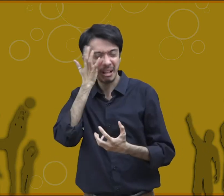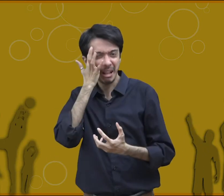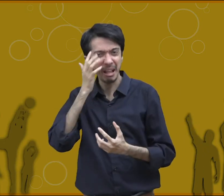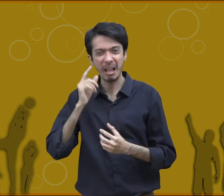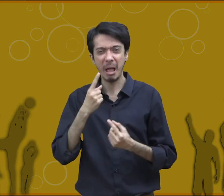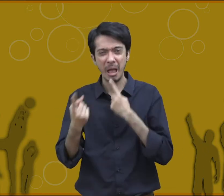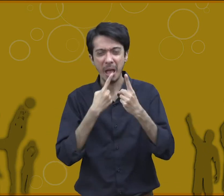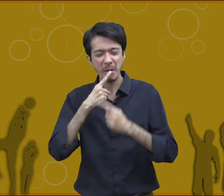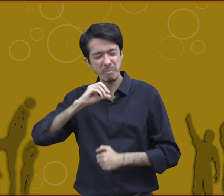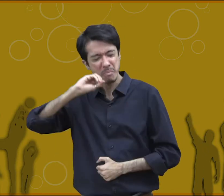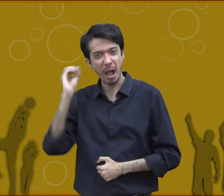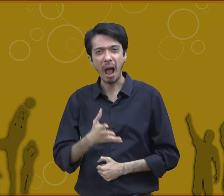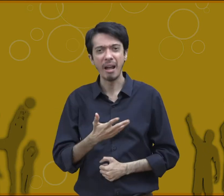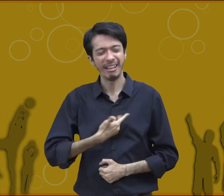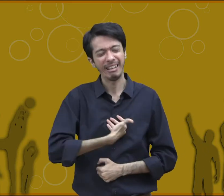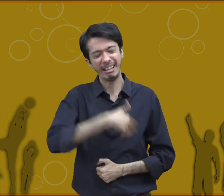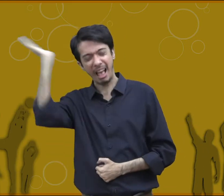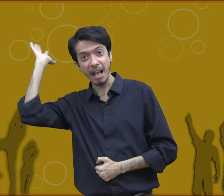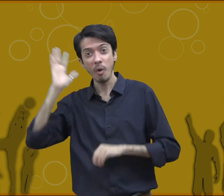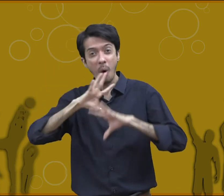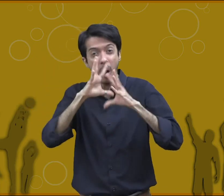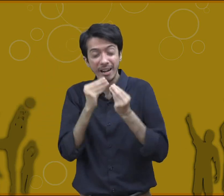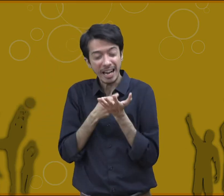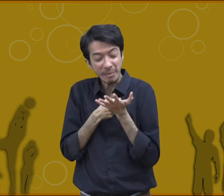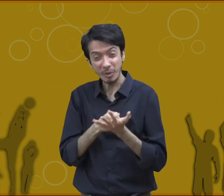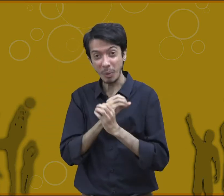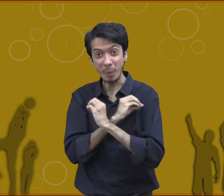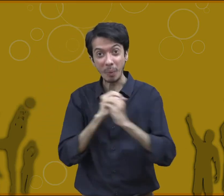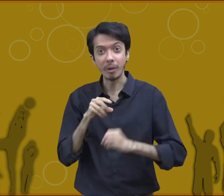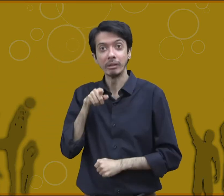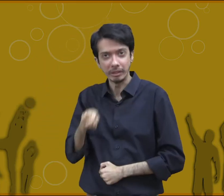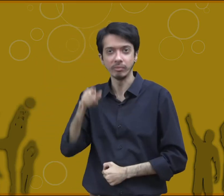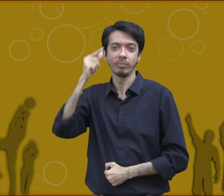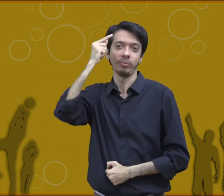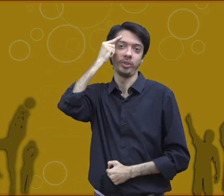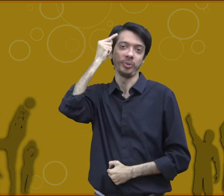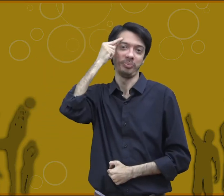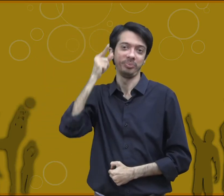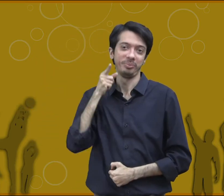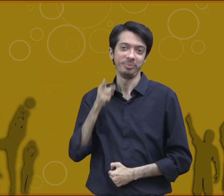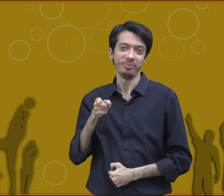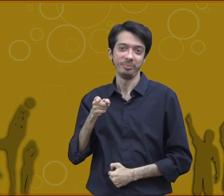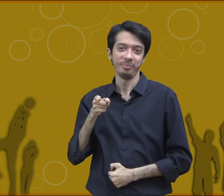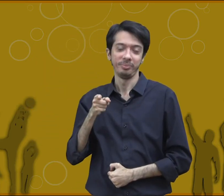will talk disrespectfully with everyone and this will create problem in their personal development.